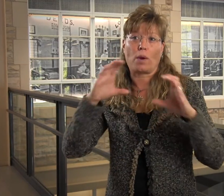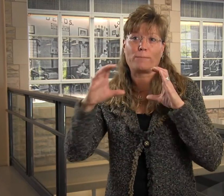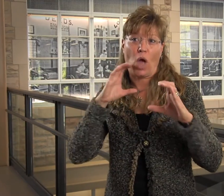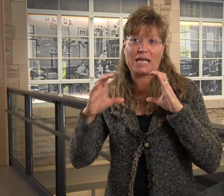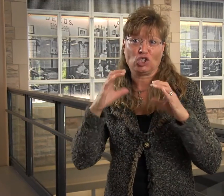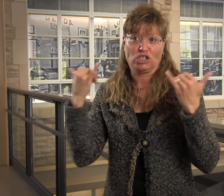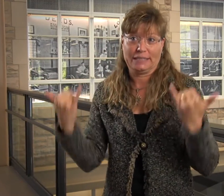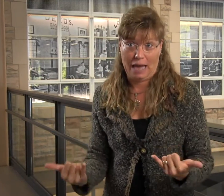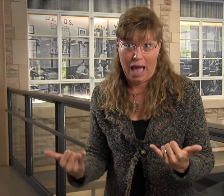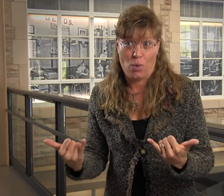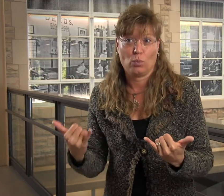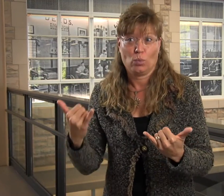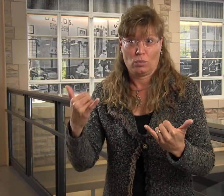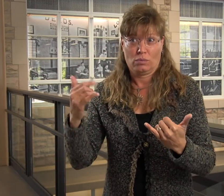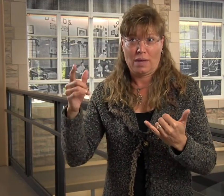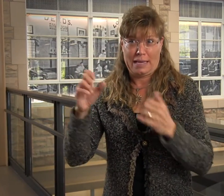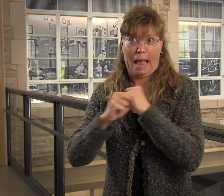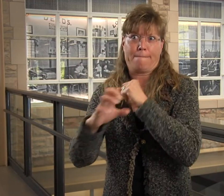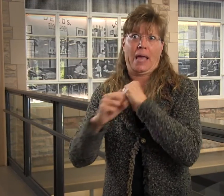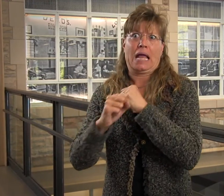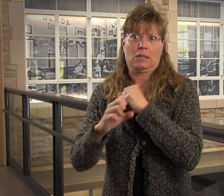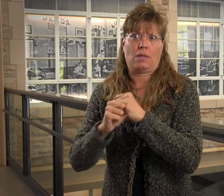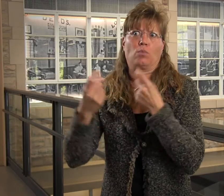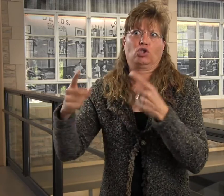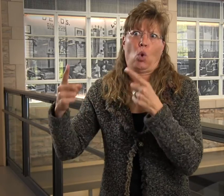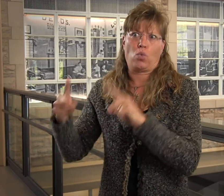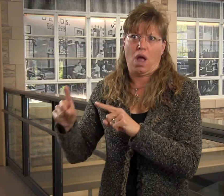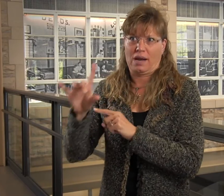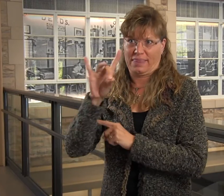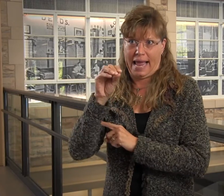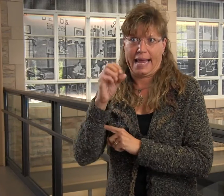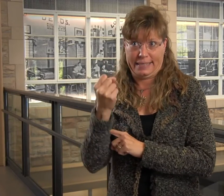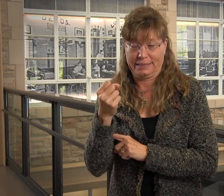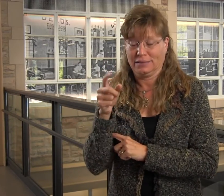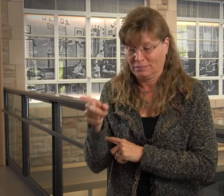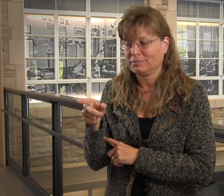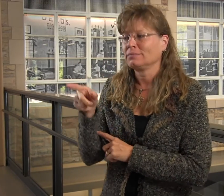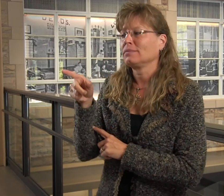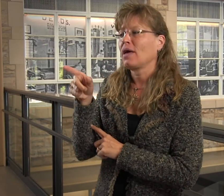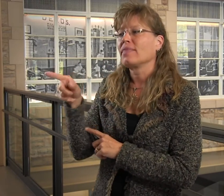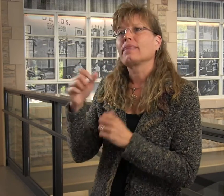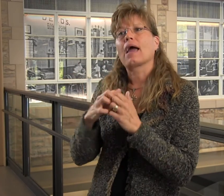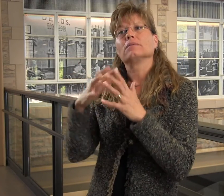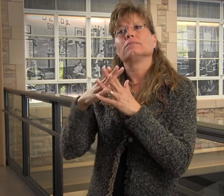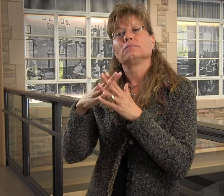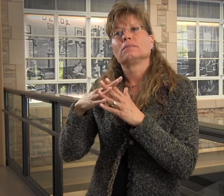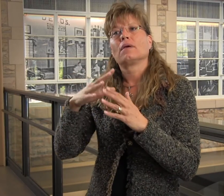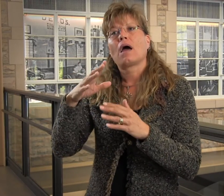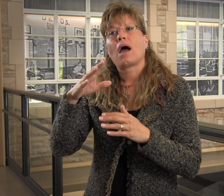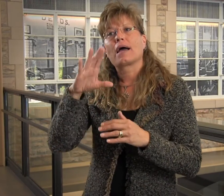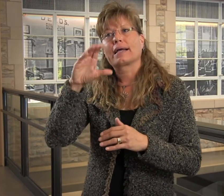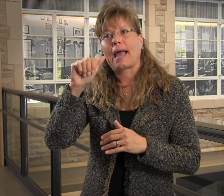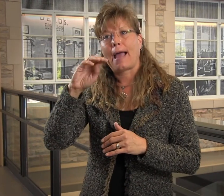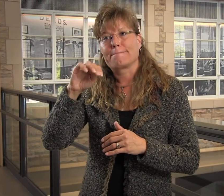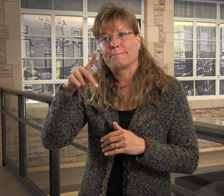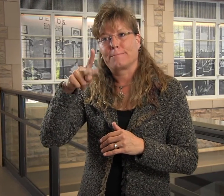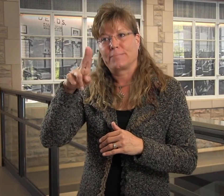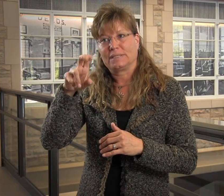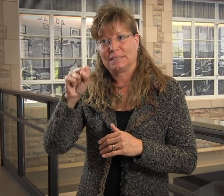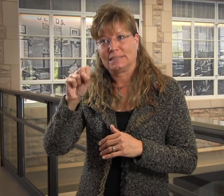Access to Communication, Now. It was a huge campaign, that was going on back in the 1980s.